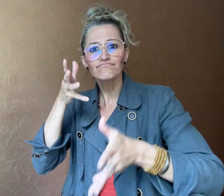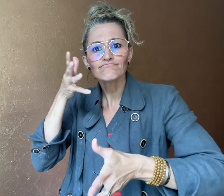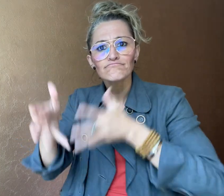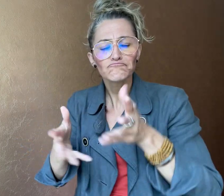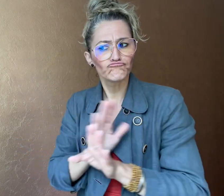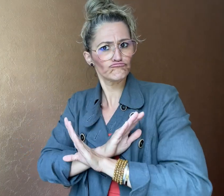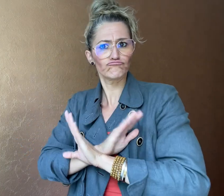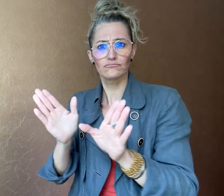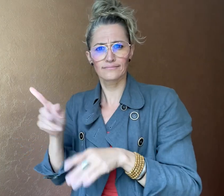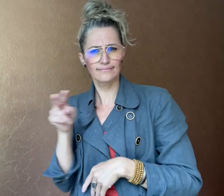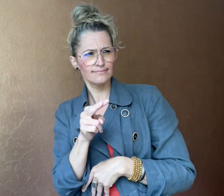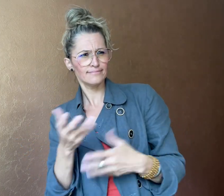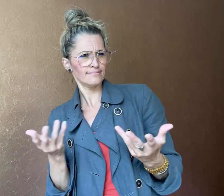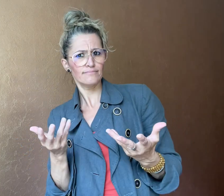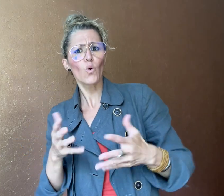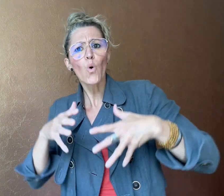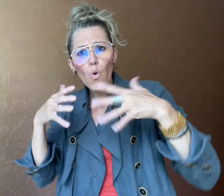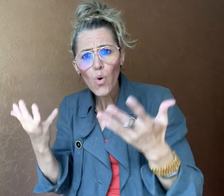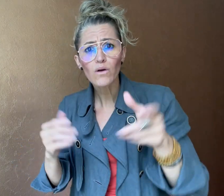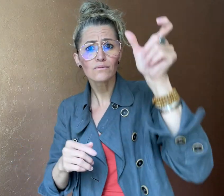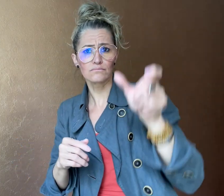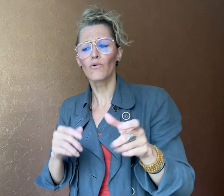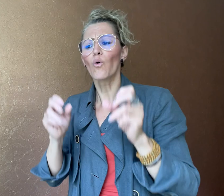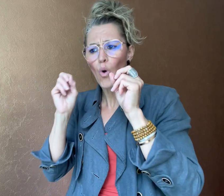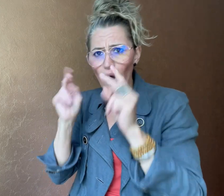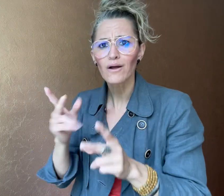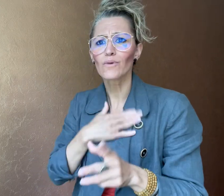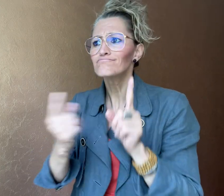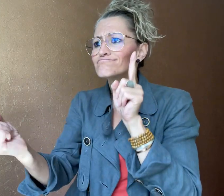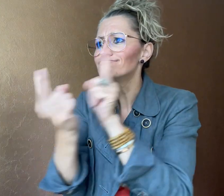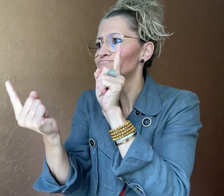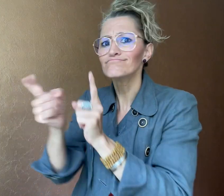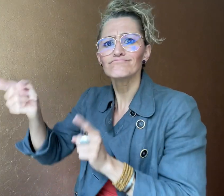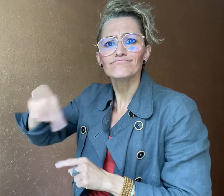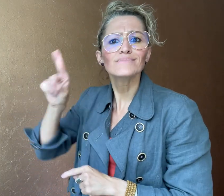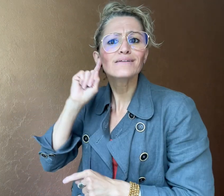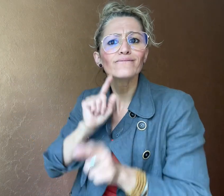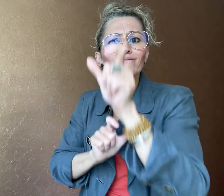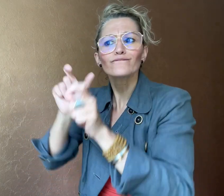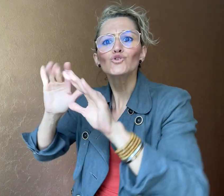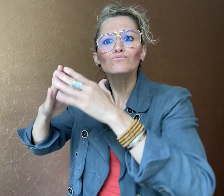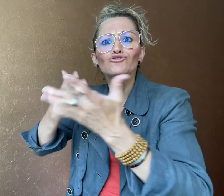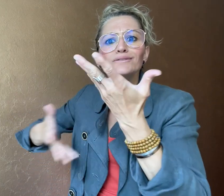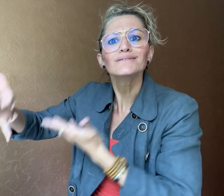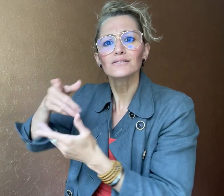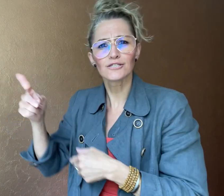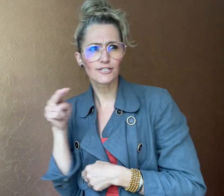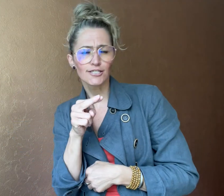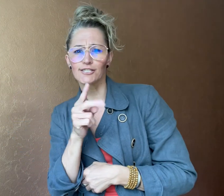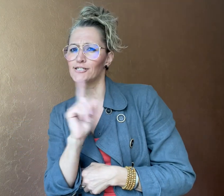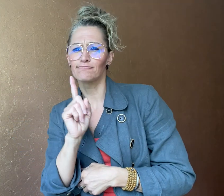to not being willing to learn sign language or to meet